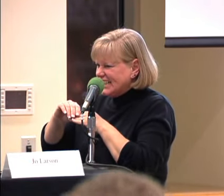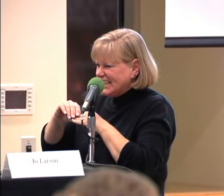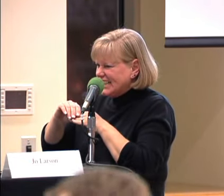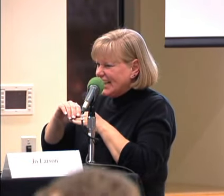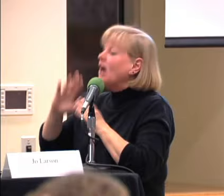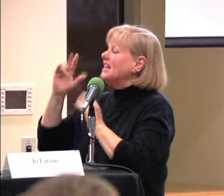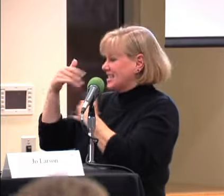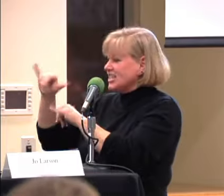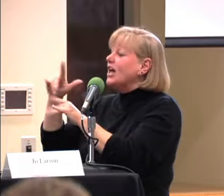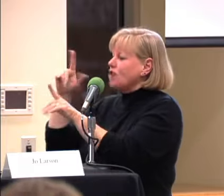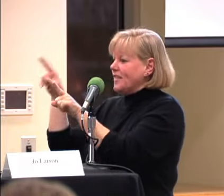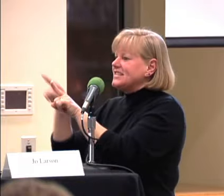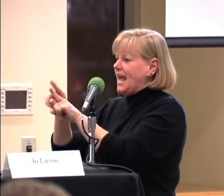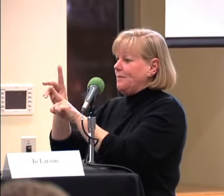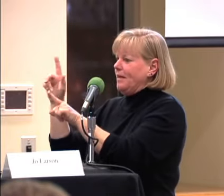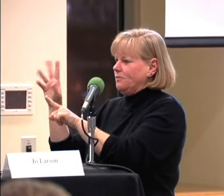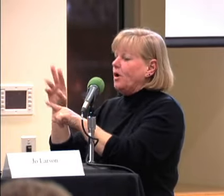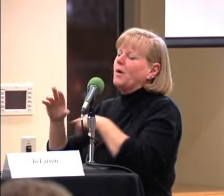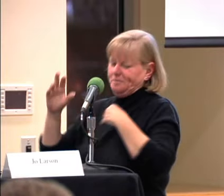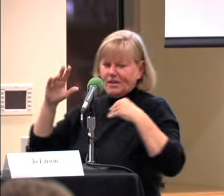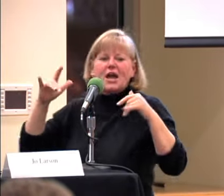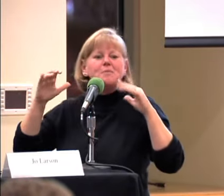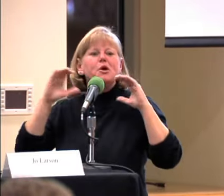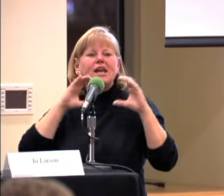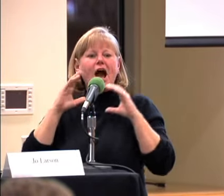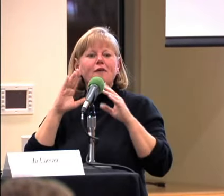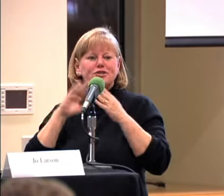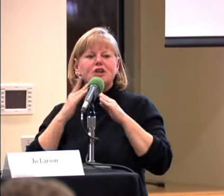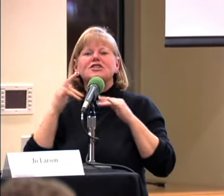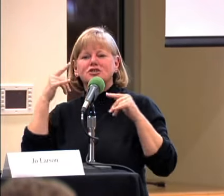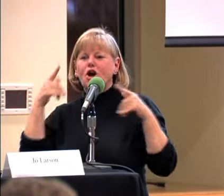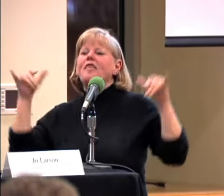UNIVERSITY LIBRARY WEB SITE.